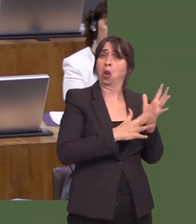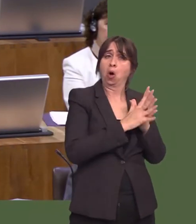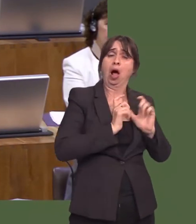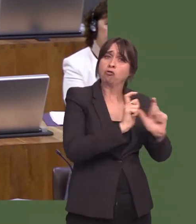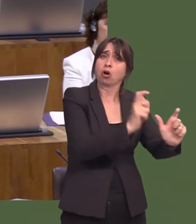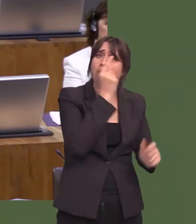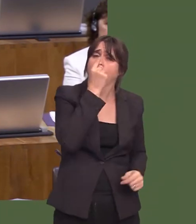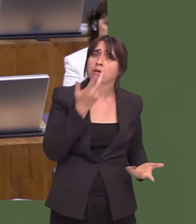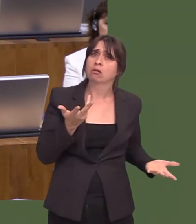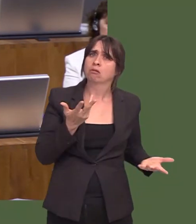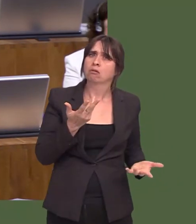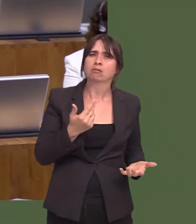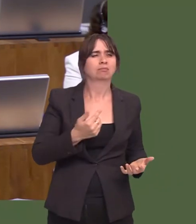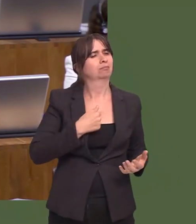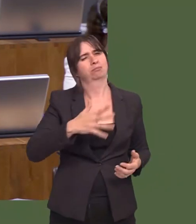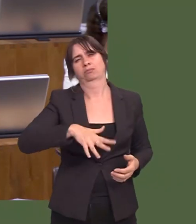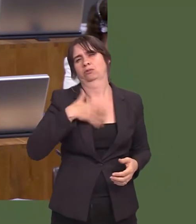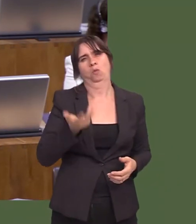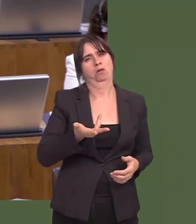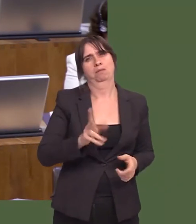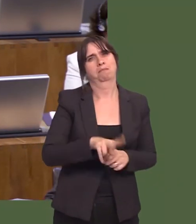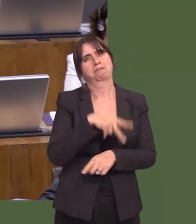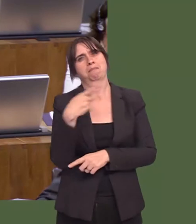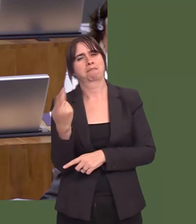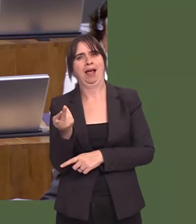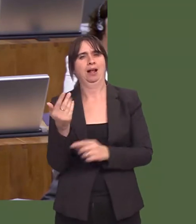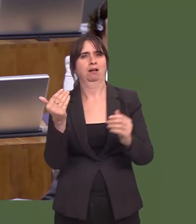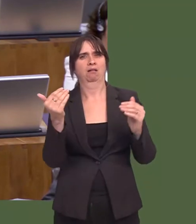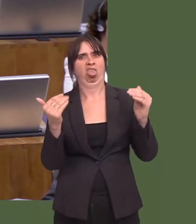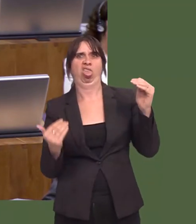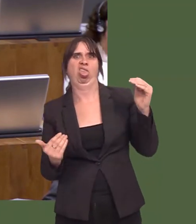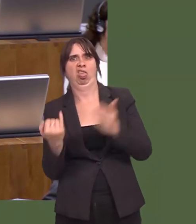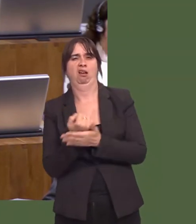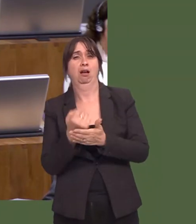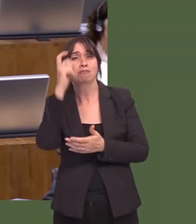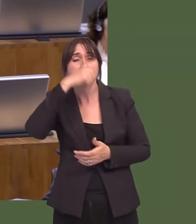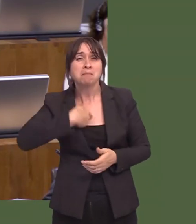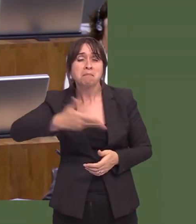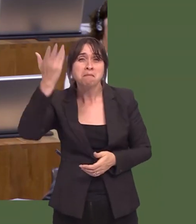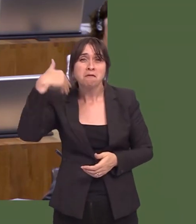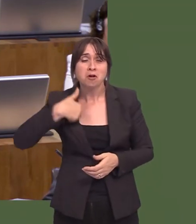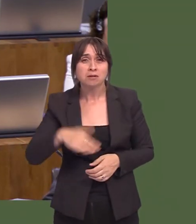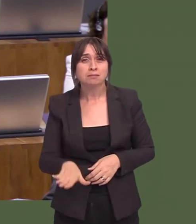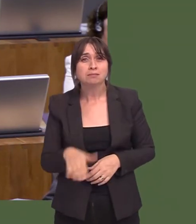Rwyín cofioír amser lleír oedd yr afon a oedd yn mynd trwyír dref lle ges i fy nghodi, Pen-y-bont, yn rhedeg ‚ lliwiau gwahanol, yn dibynnu ar beth oedd wedi cael ei daflu